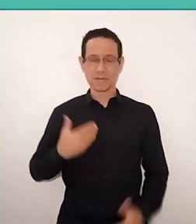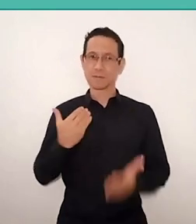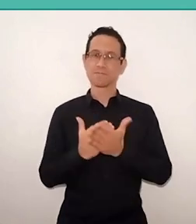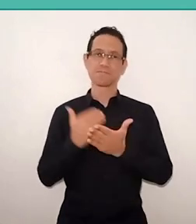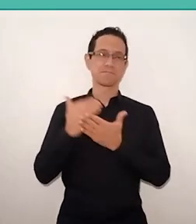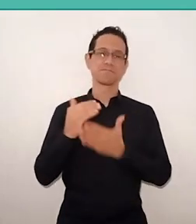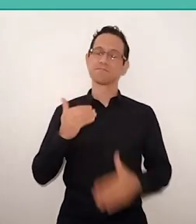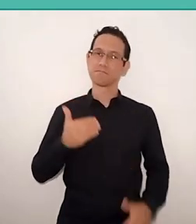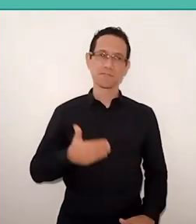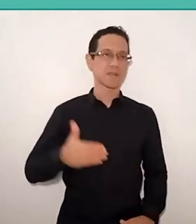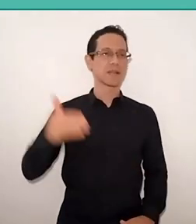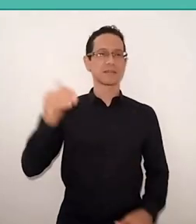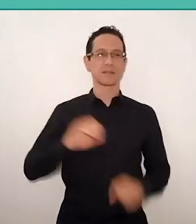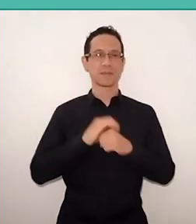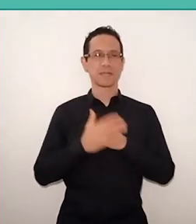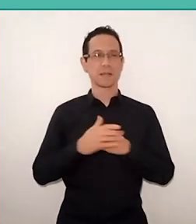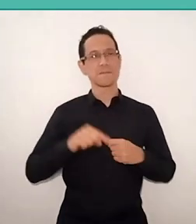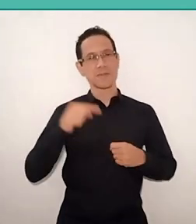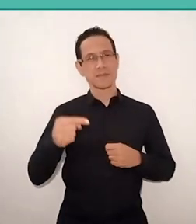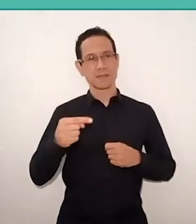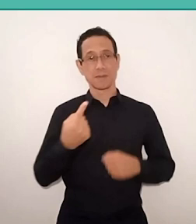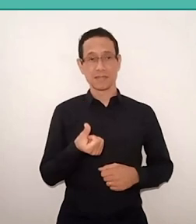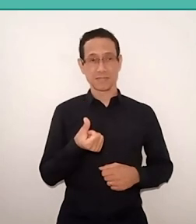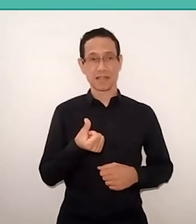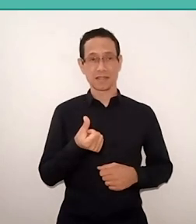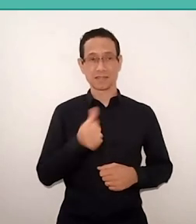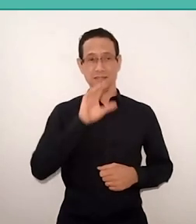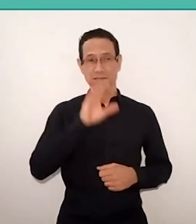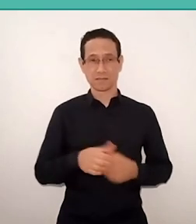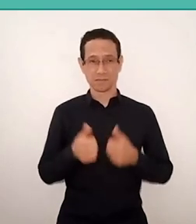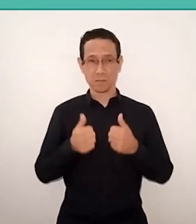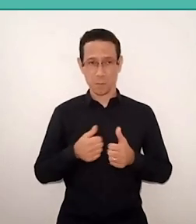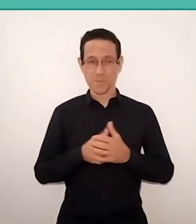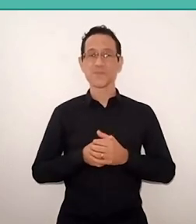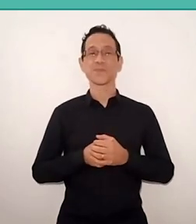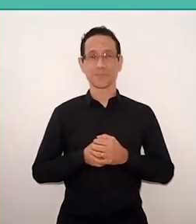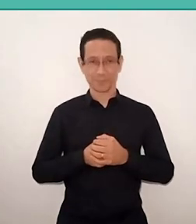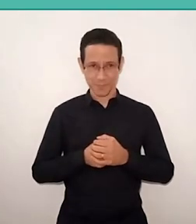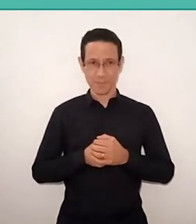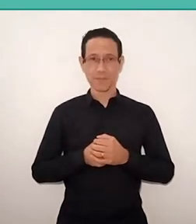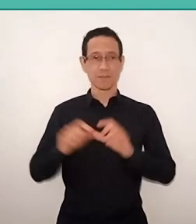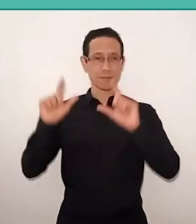It starts at 4 pm and will be part of this table: Rodrigo Ciríaco,